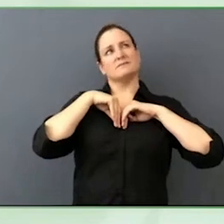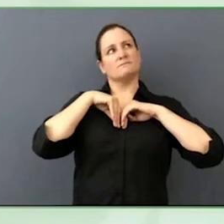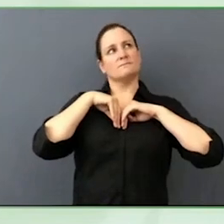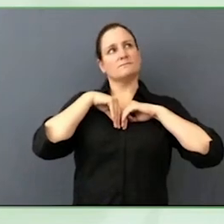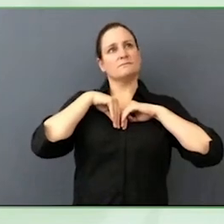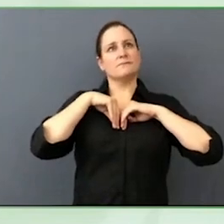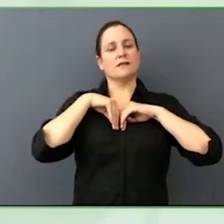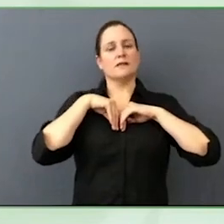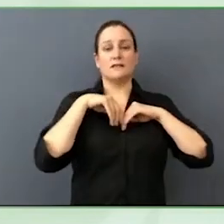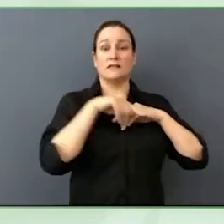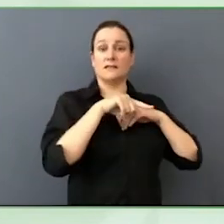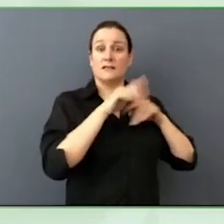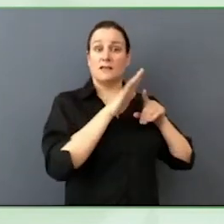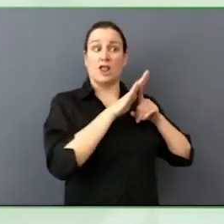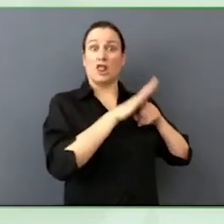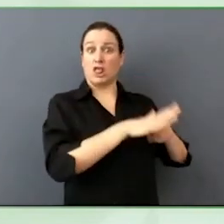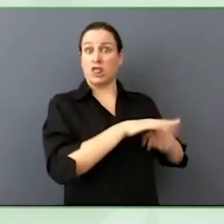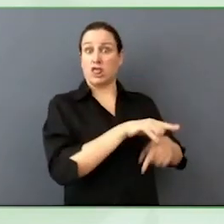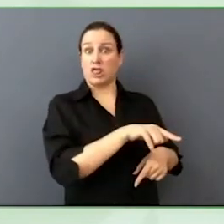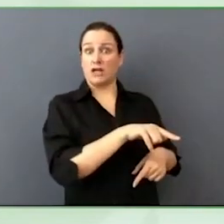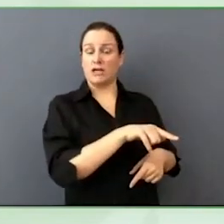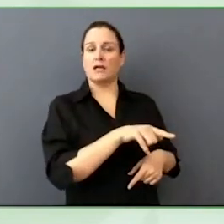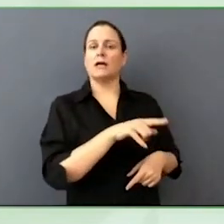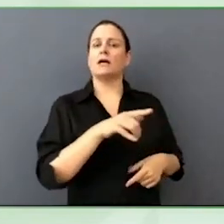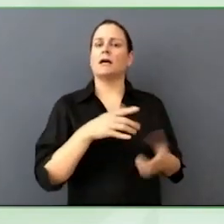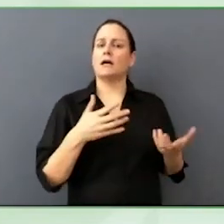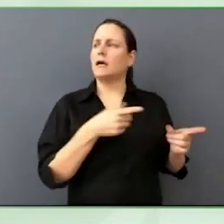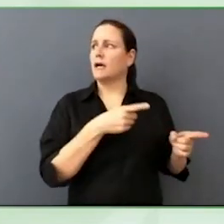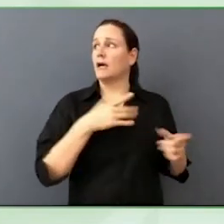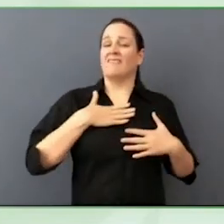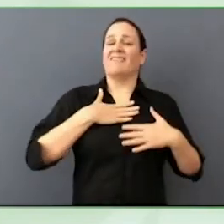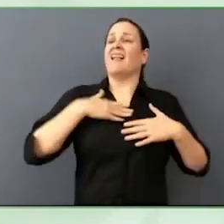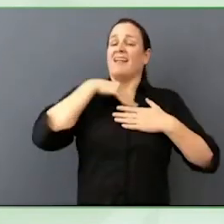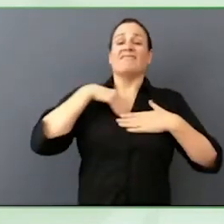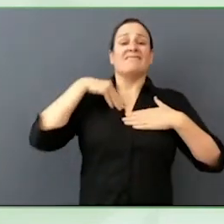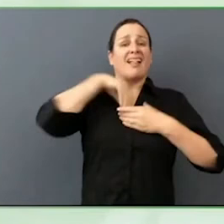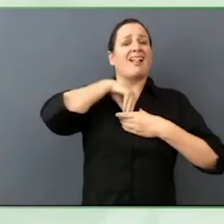meant to make marginalized folk feel small and take lessons space in the world.